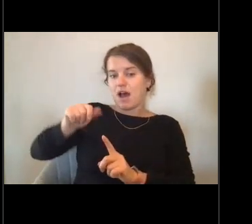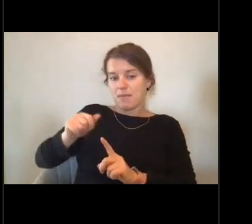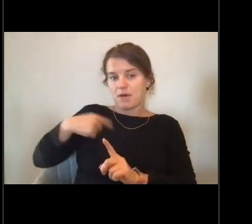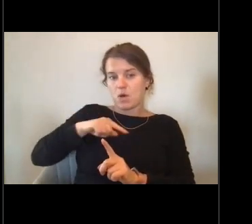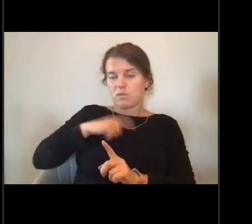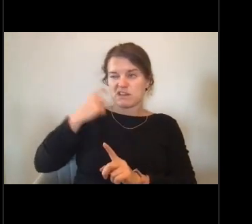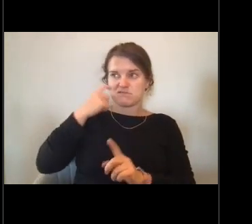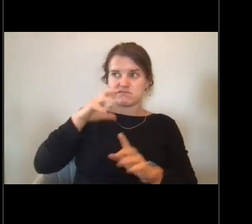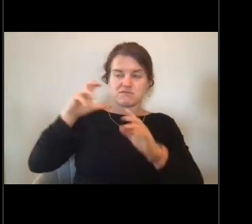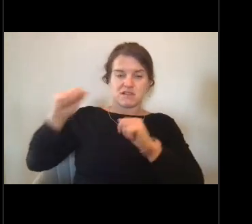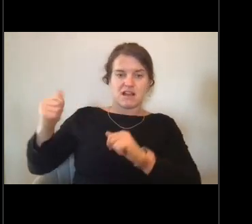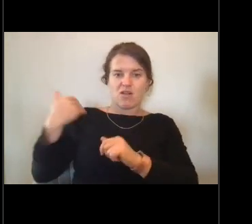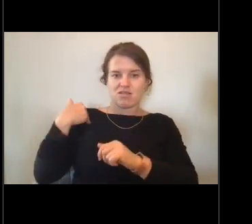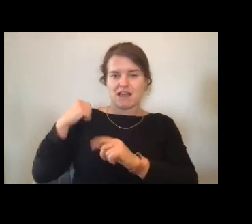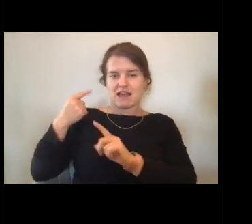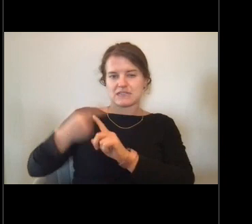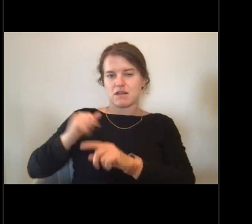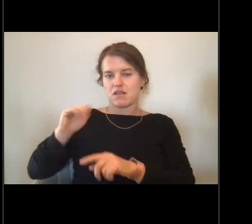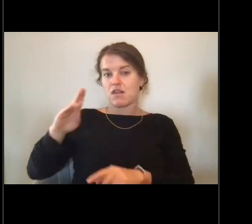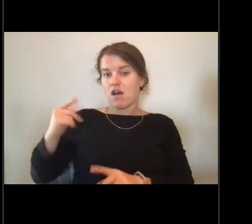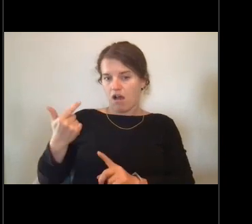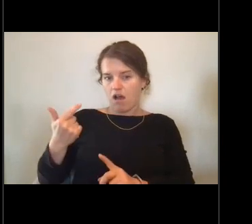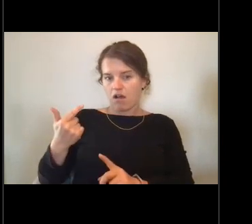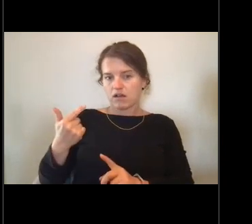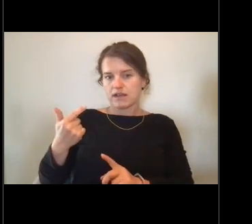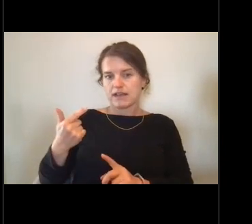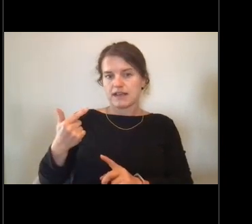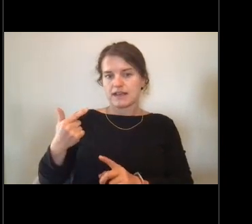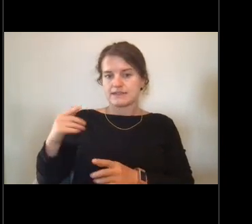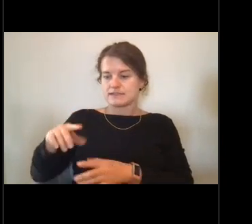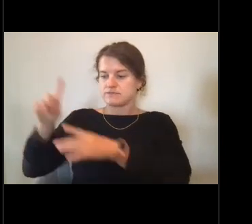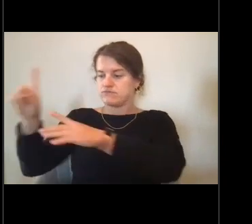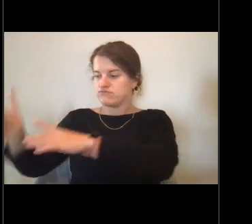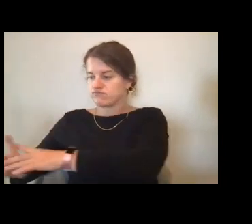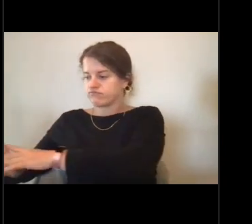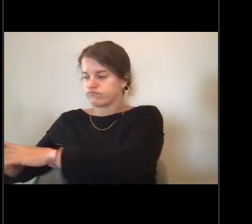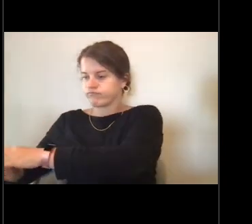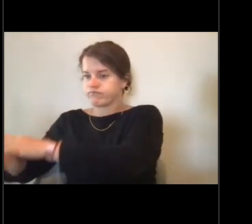and we recovered the old one and deployed the new one